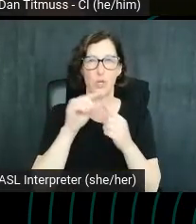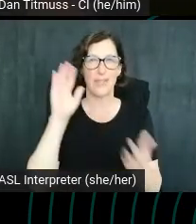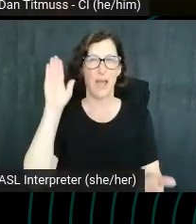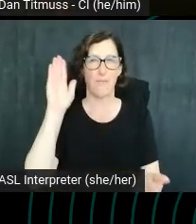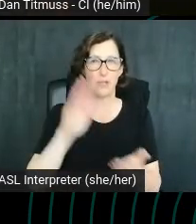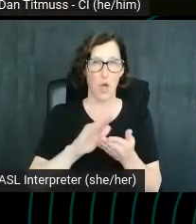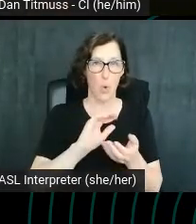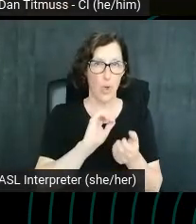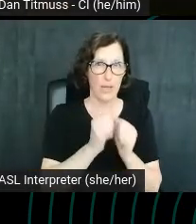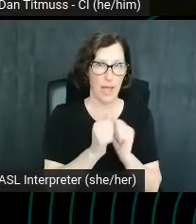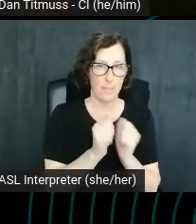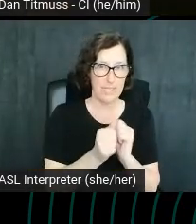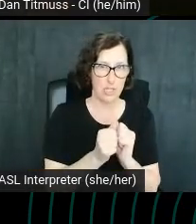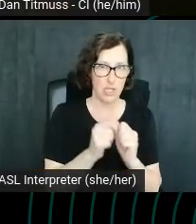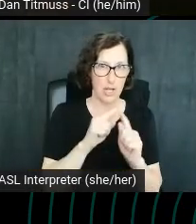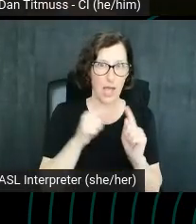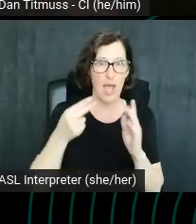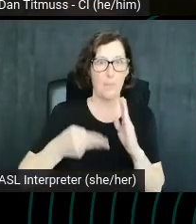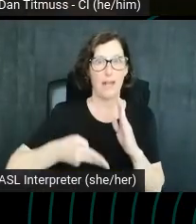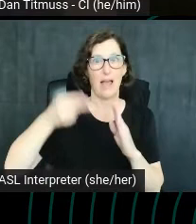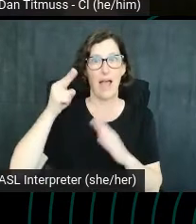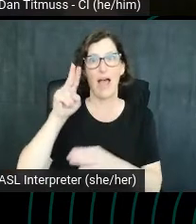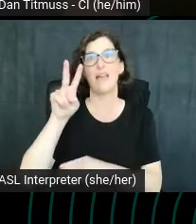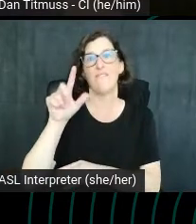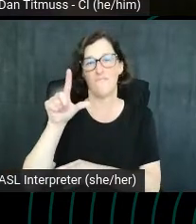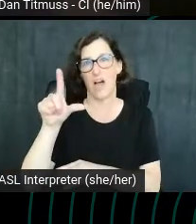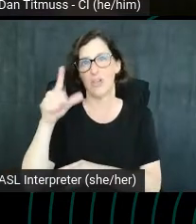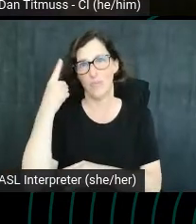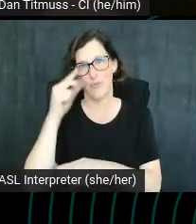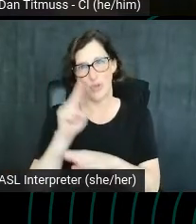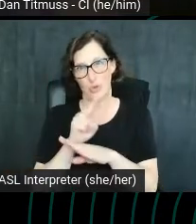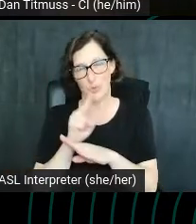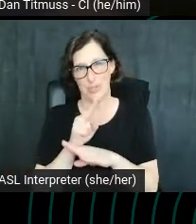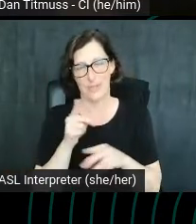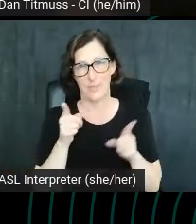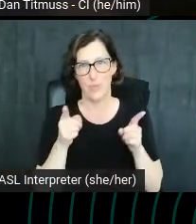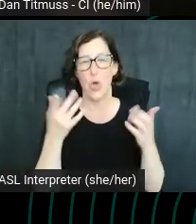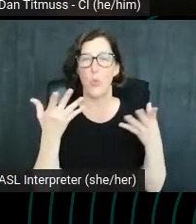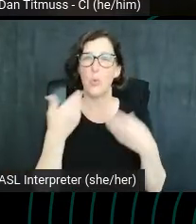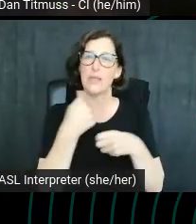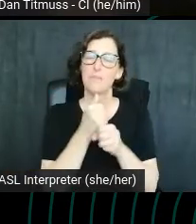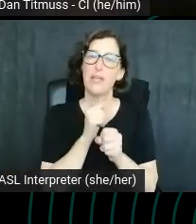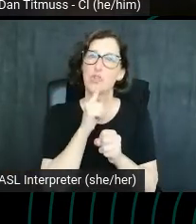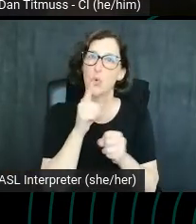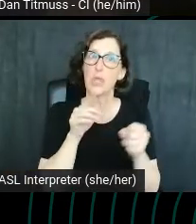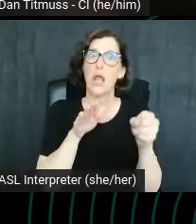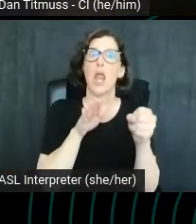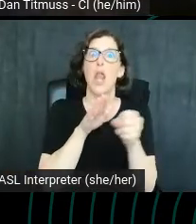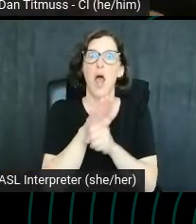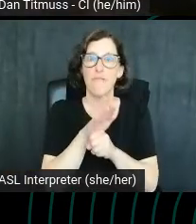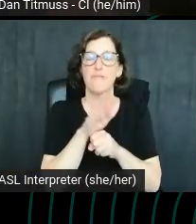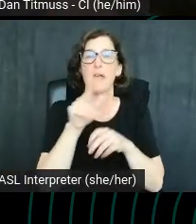targets but high enough volume to make them useful. We want to make sure that enough people are searching